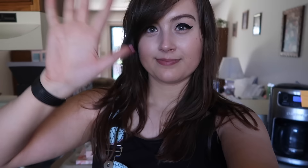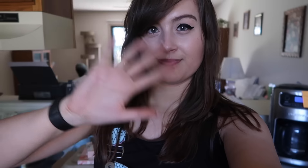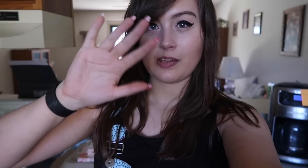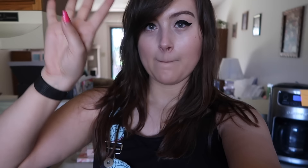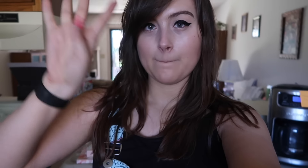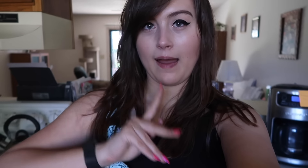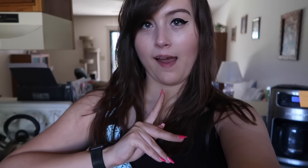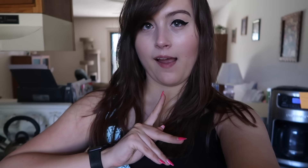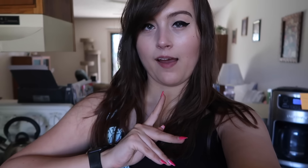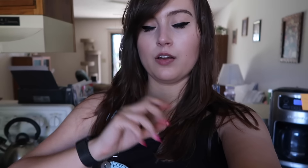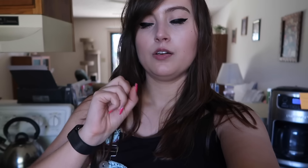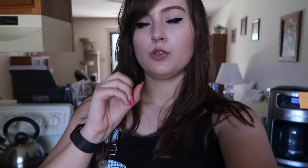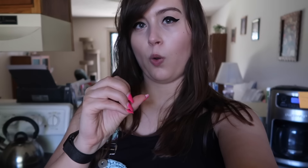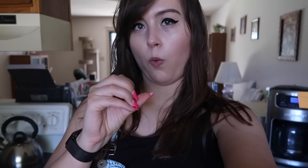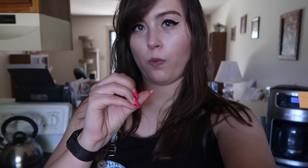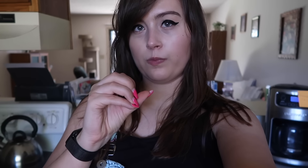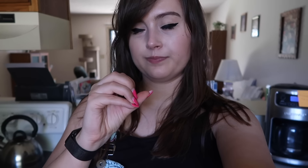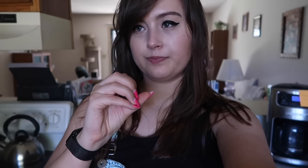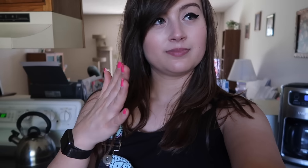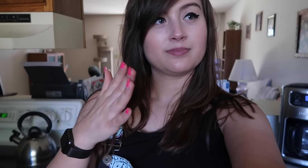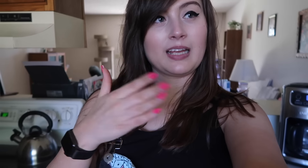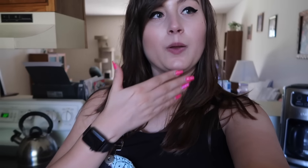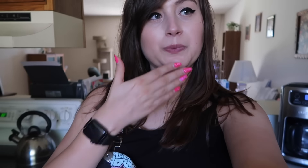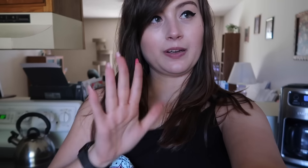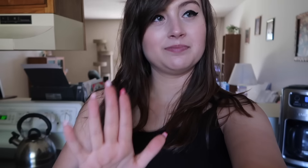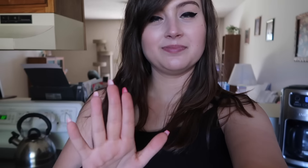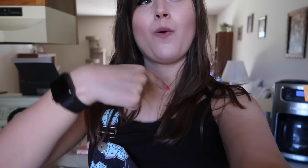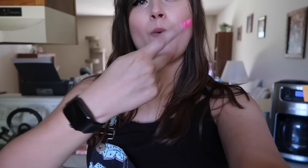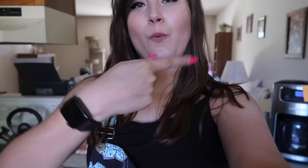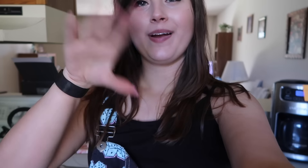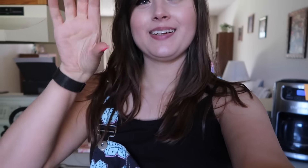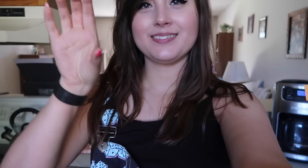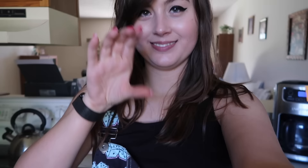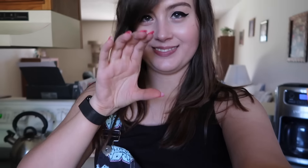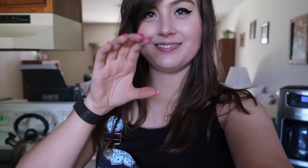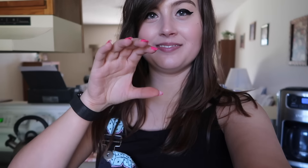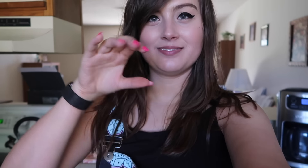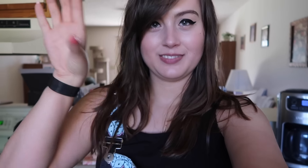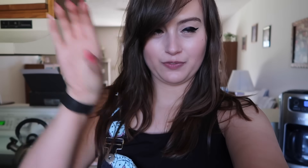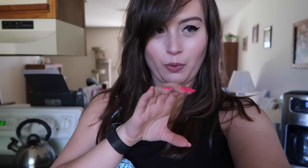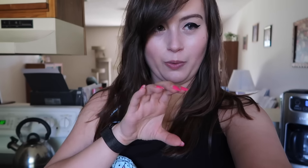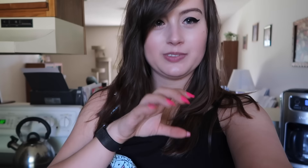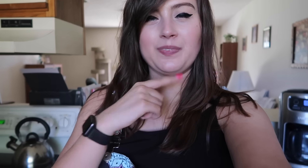Hello again! I'm back. So... It went well. We took the photos.